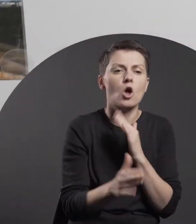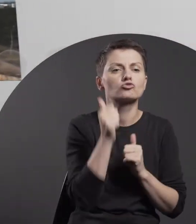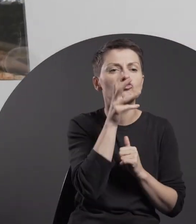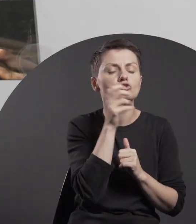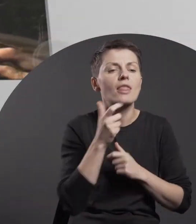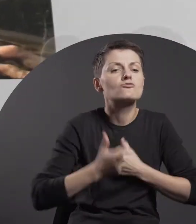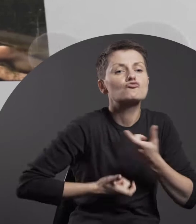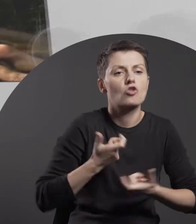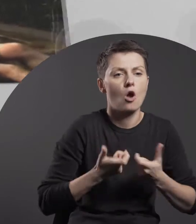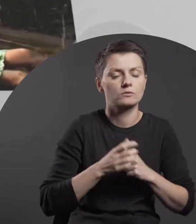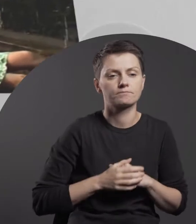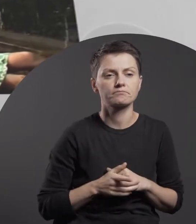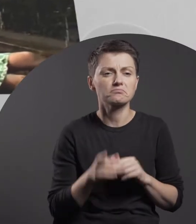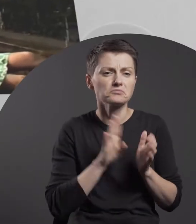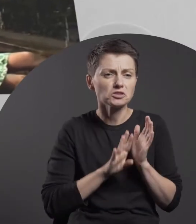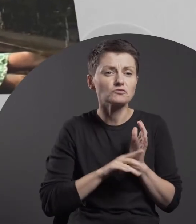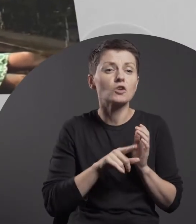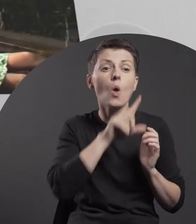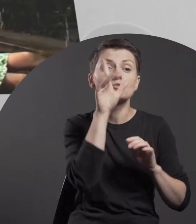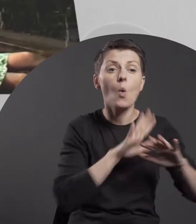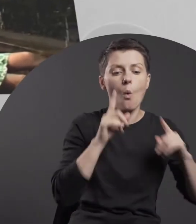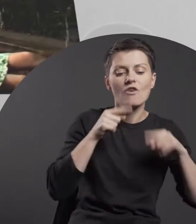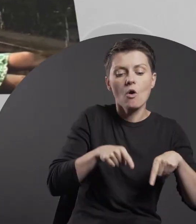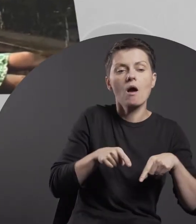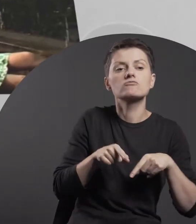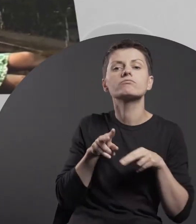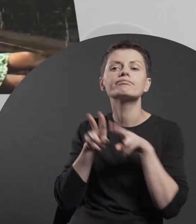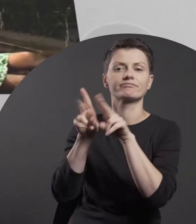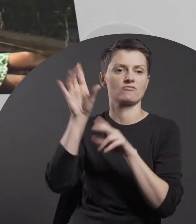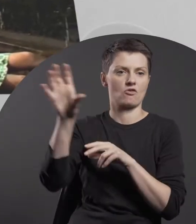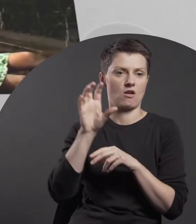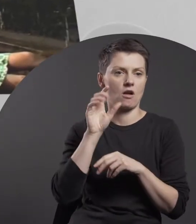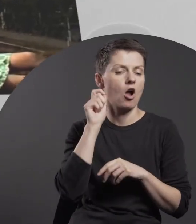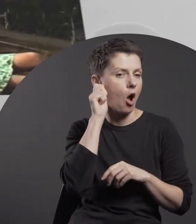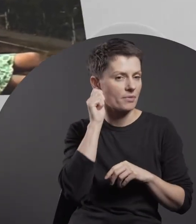and chores, commonly relegated to women and considered their domestic duty. Typically, her work is socially critical.